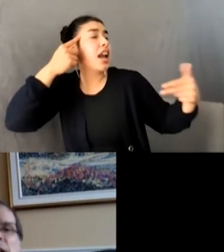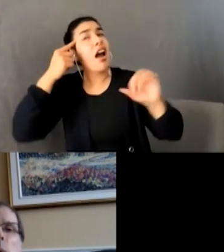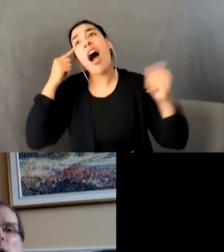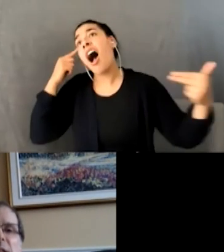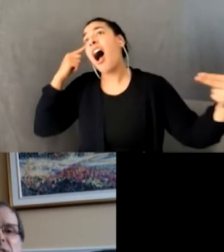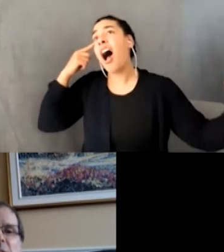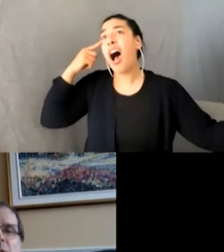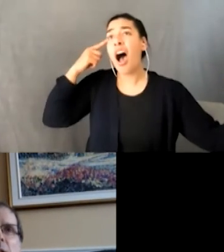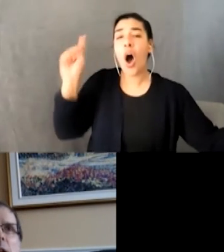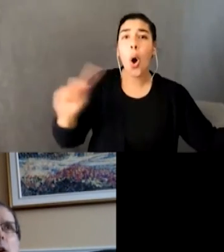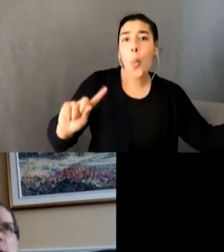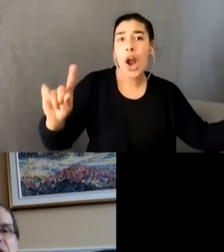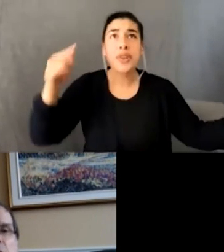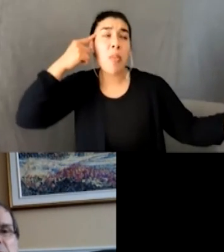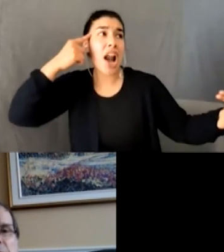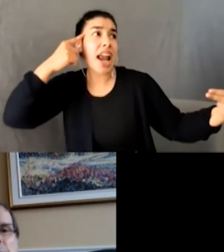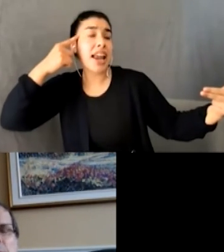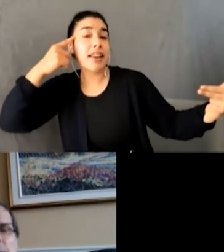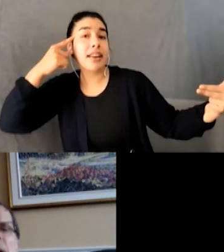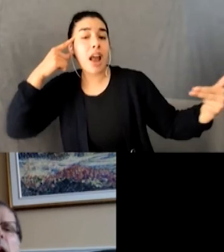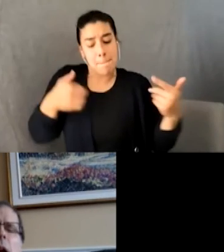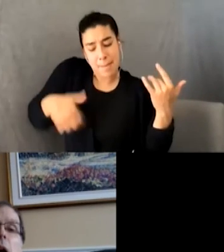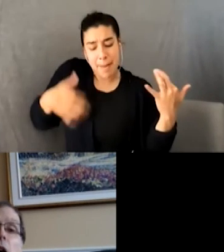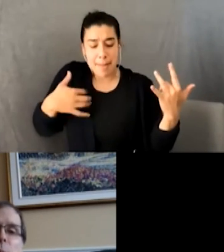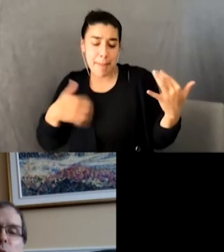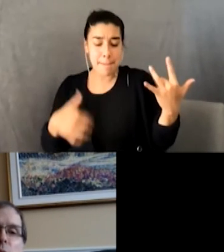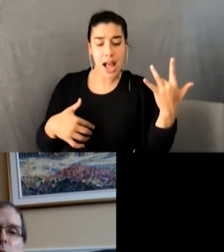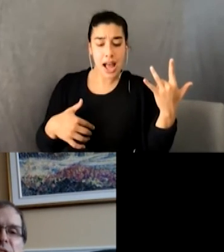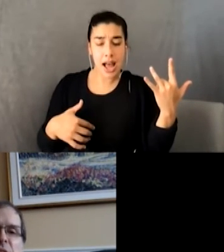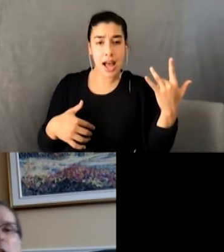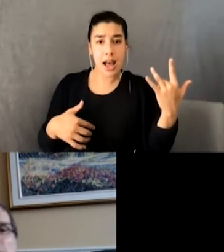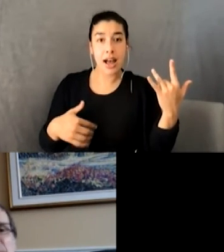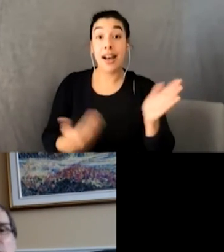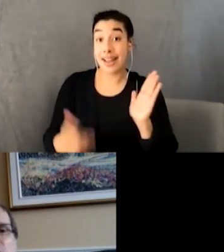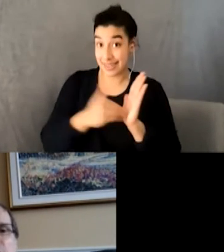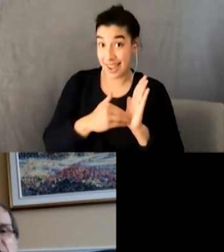Where is it? (quick guitar lick) I’m so clueless I’m so clueless